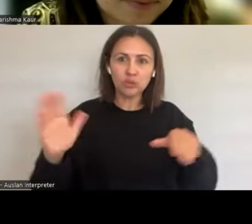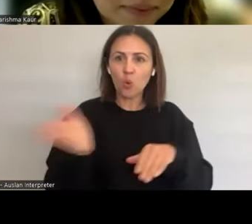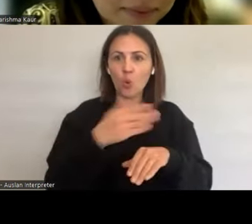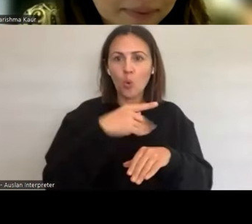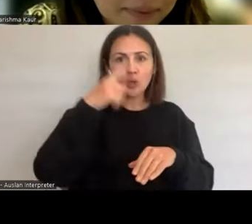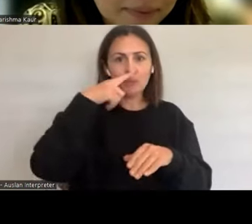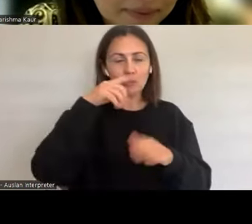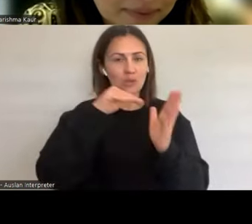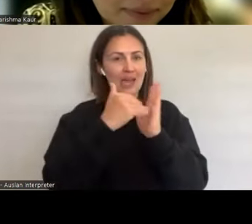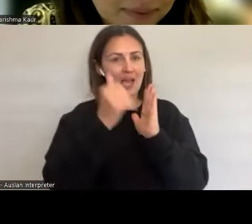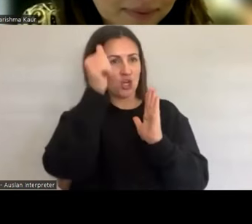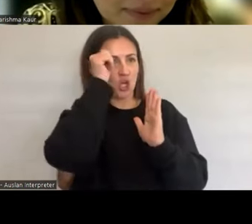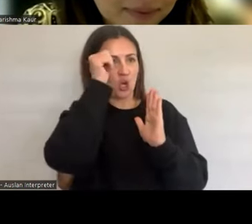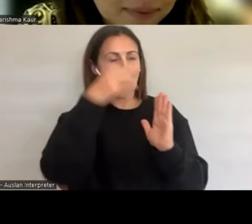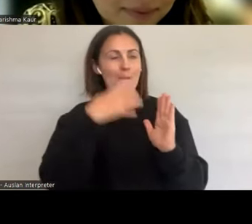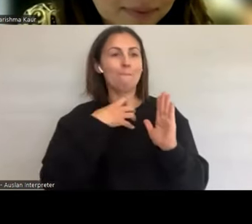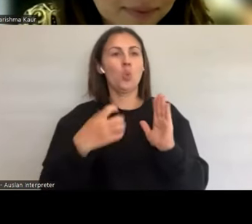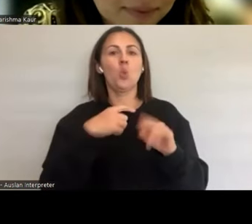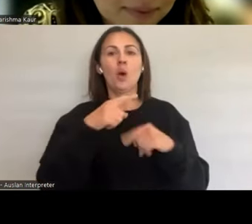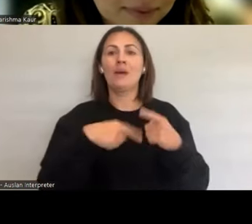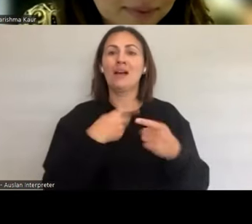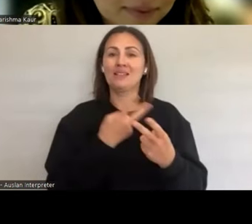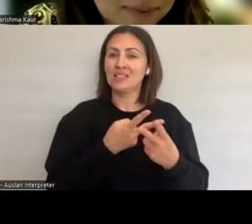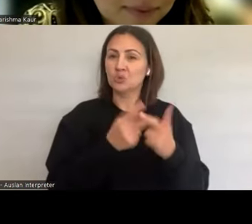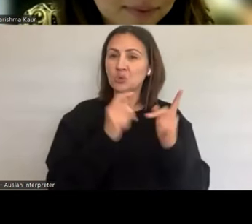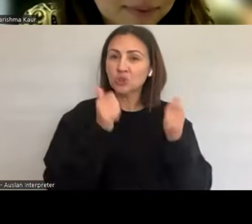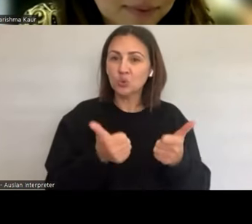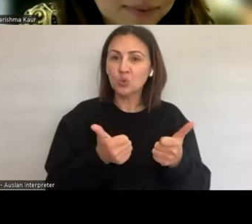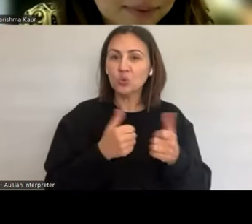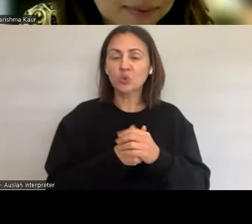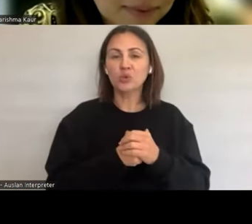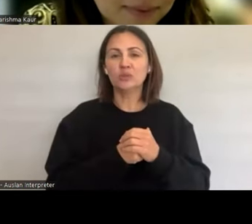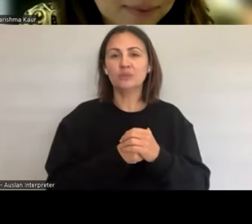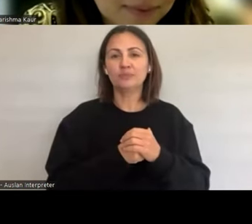Particularly for women, but also those social impacts around how we deliver